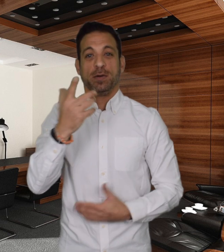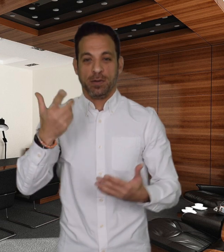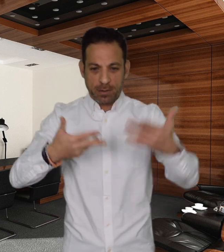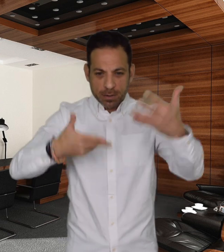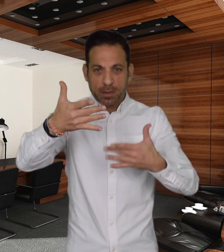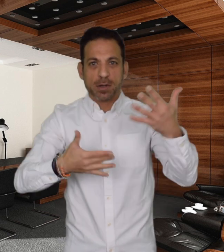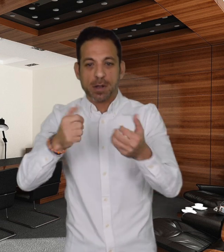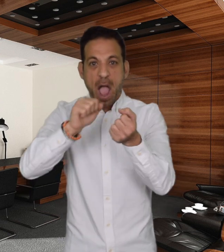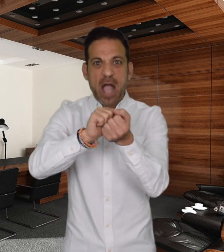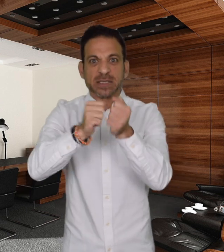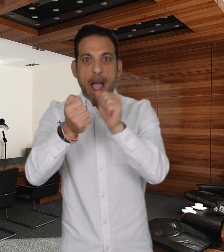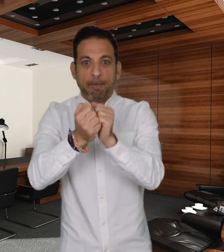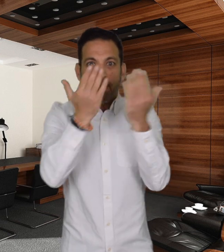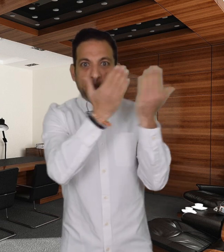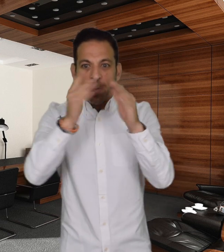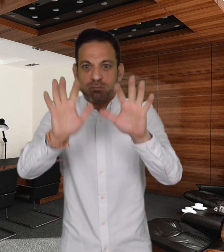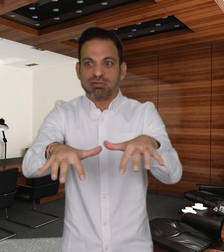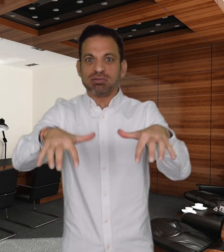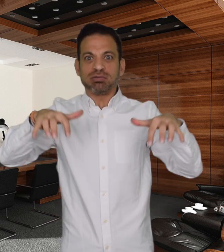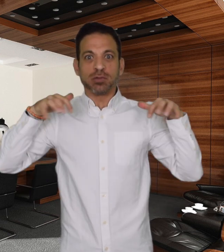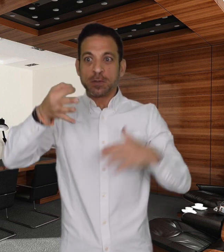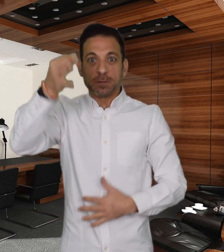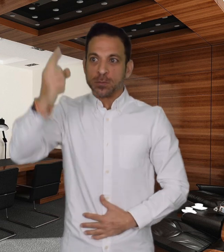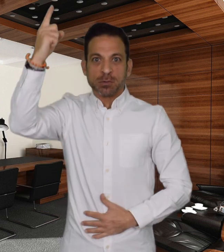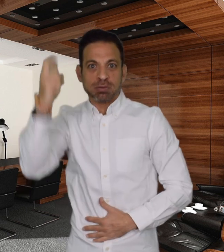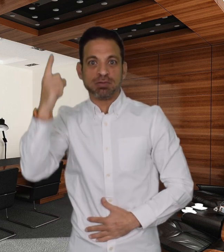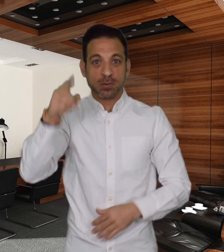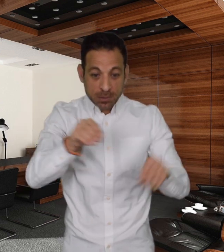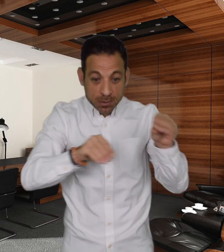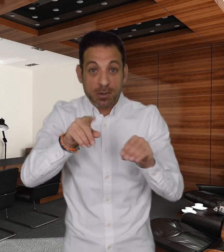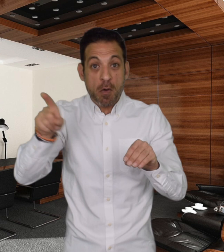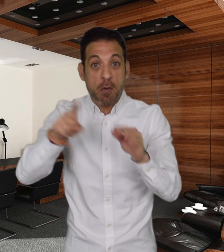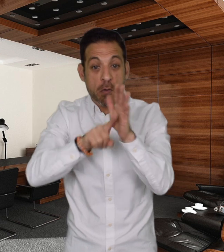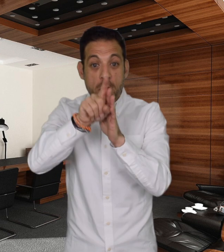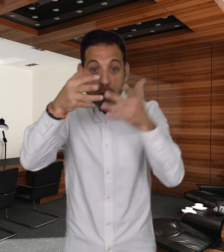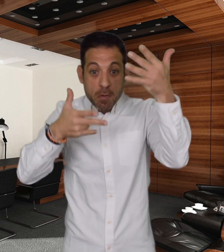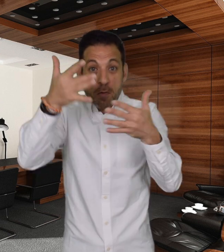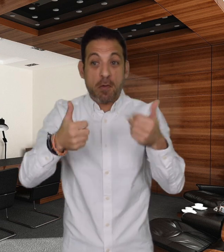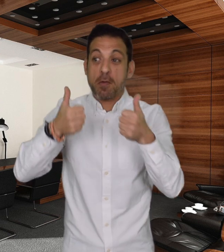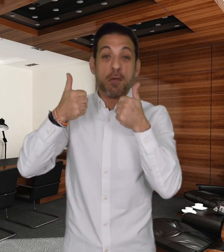In 2011, she achieved an impressive score on the exam.